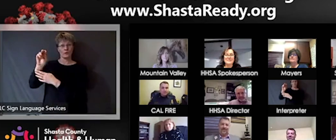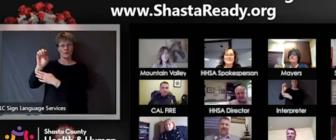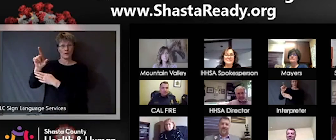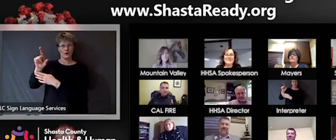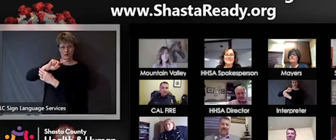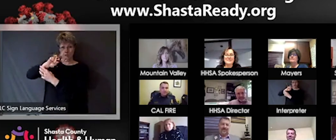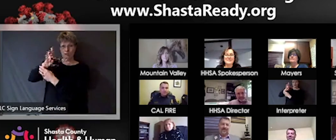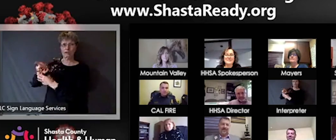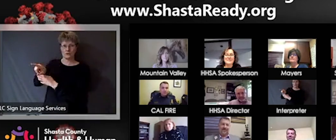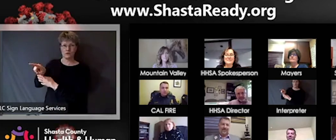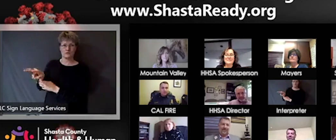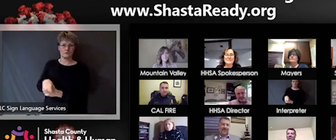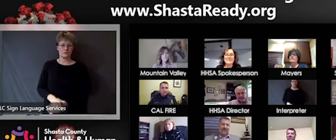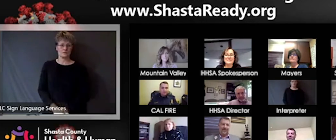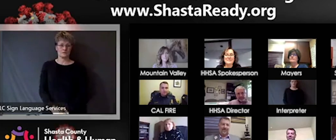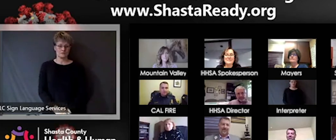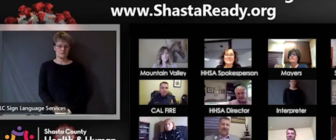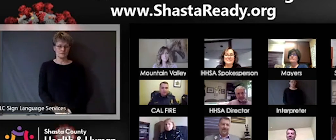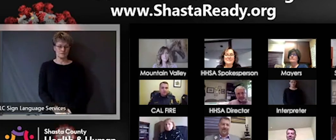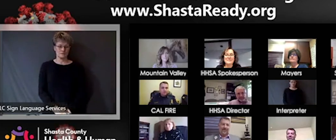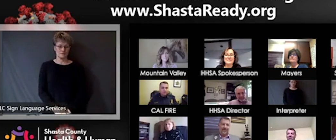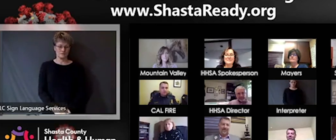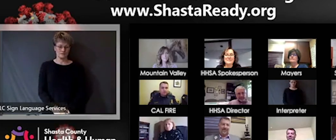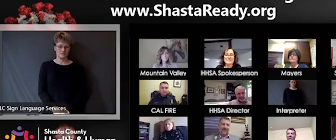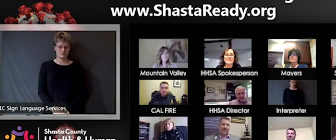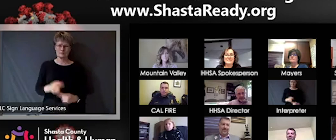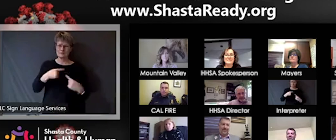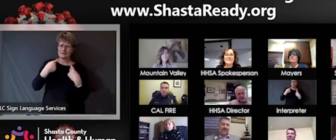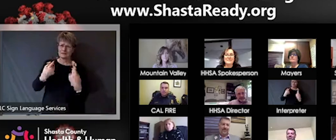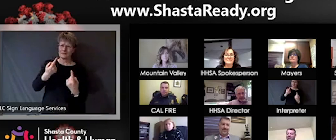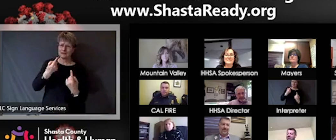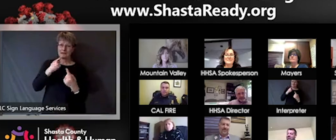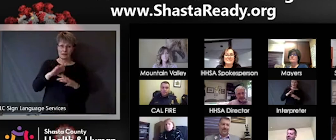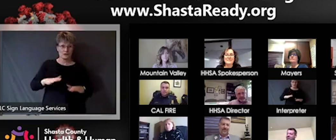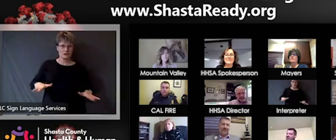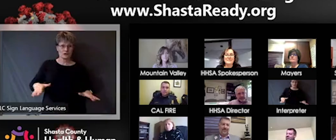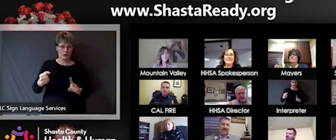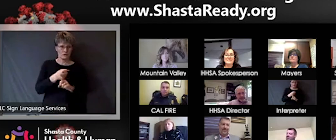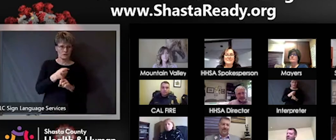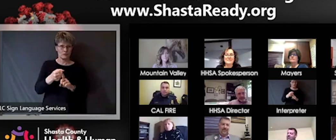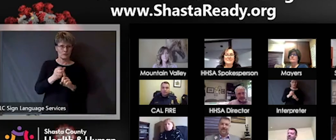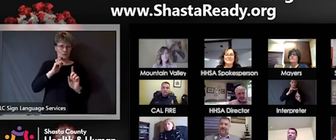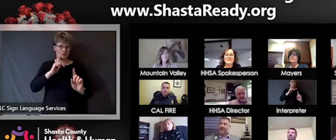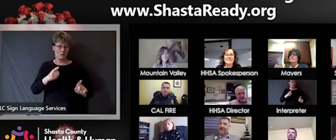reports of child abuse are down and it's believed that that's because kids aren't